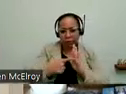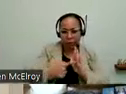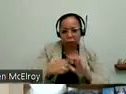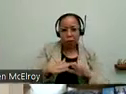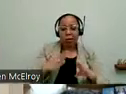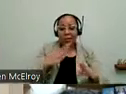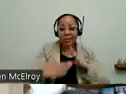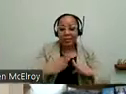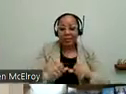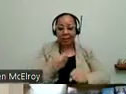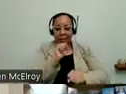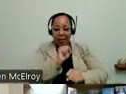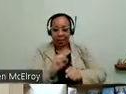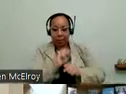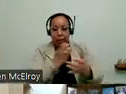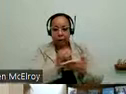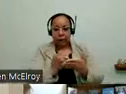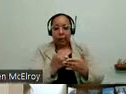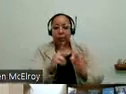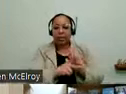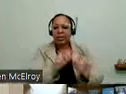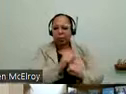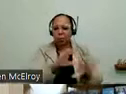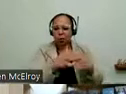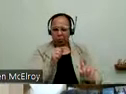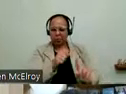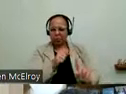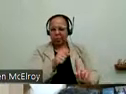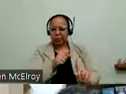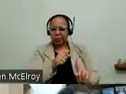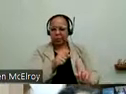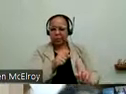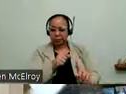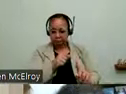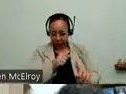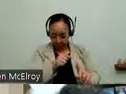have a parenation at the economic policy working group. And our equity